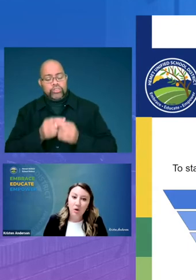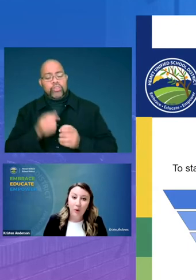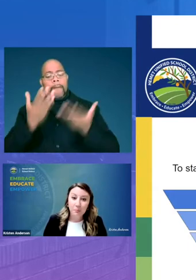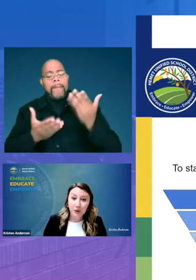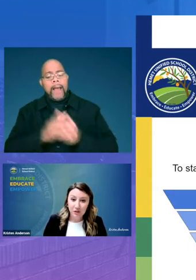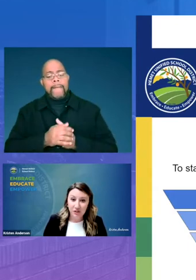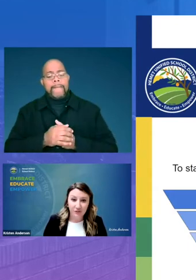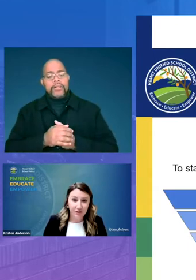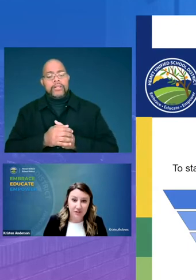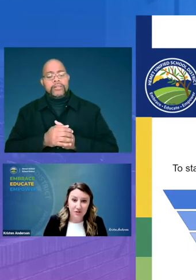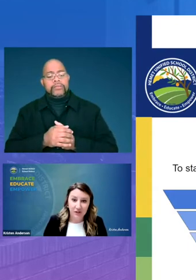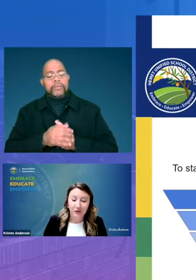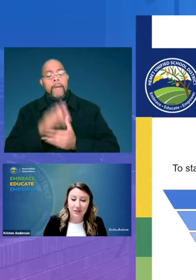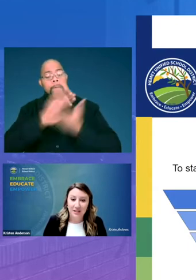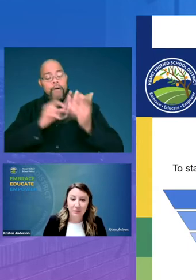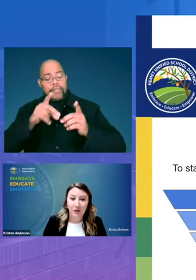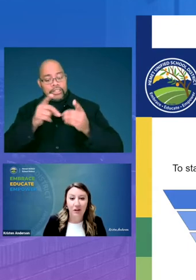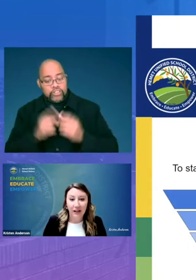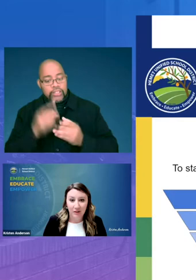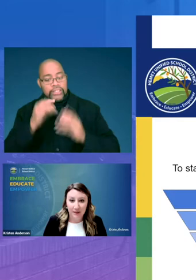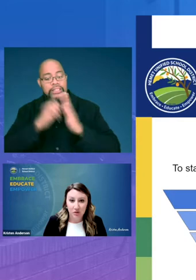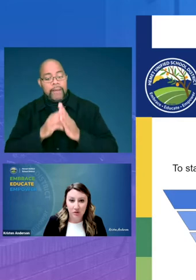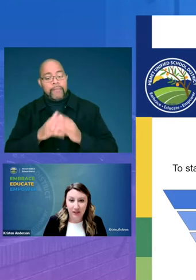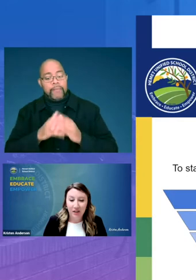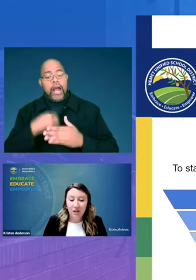one portion of our district for example all elementary